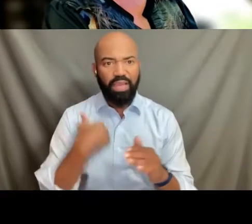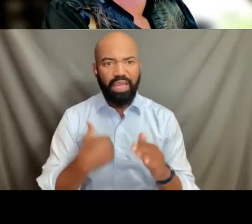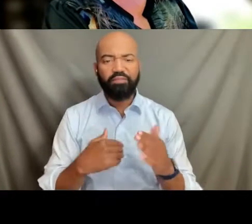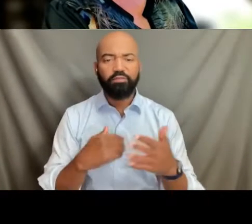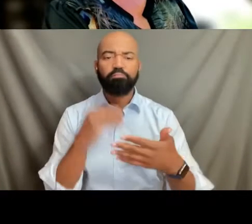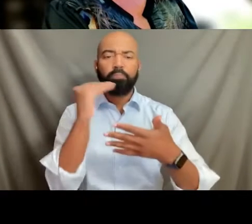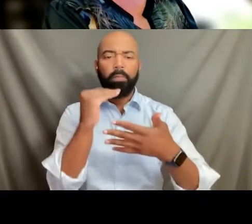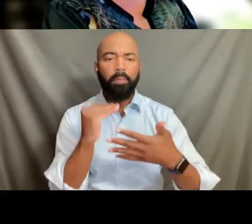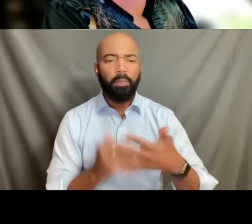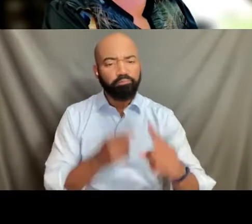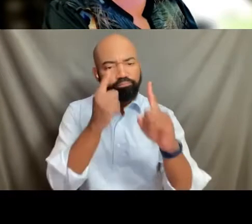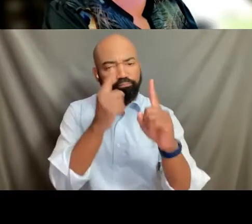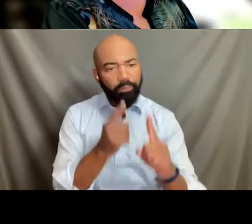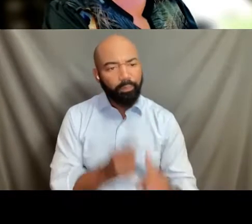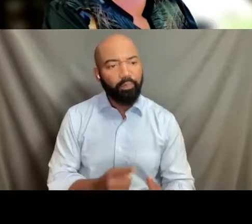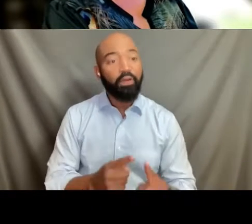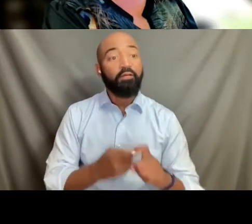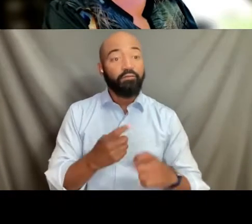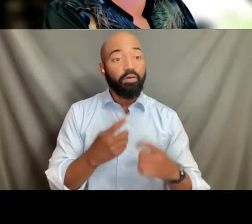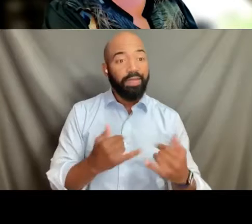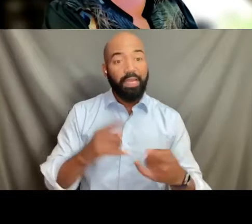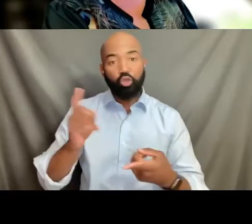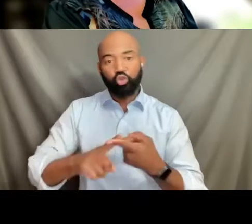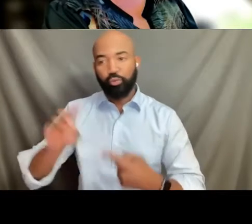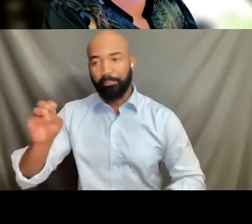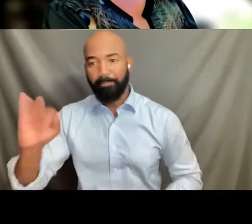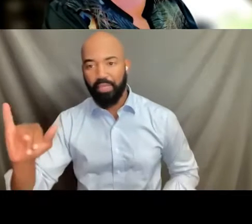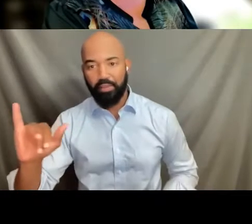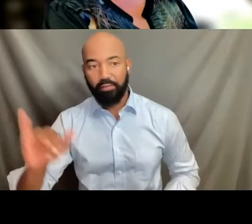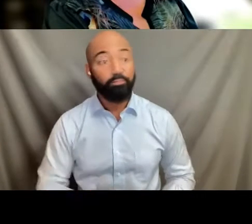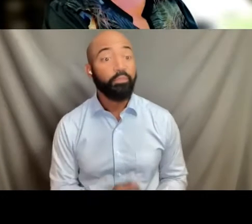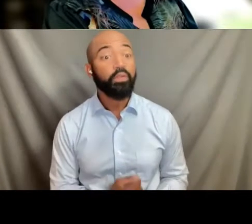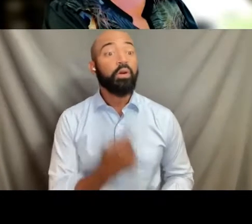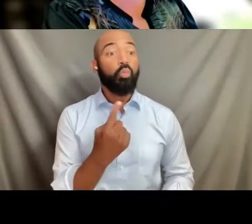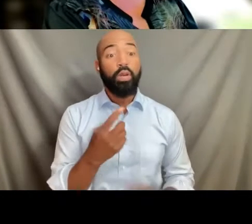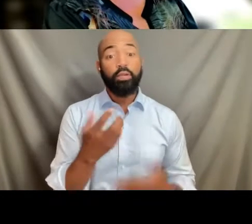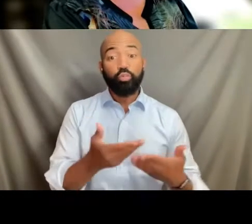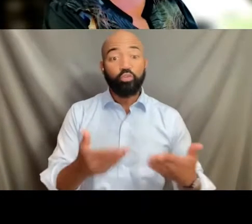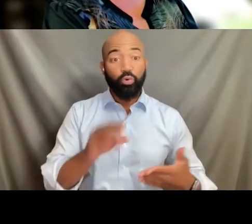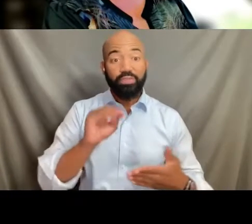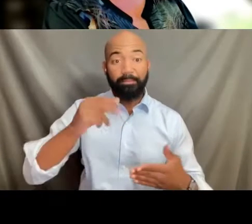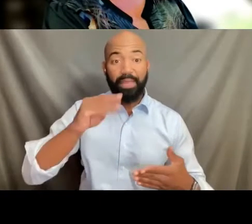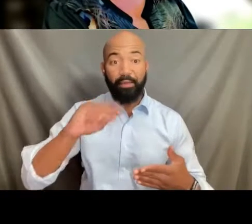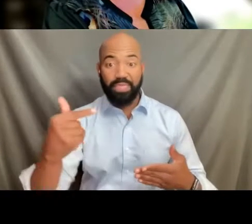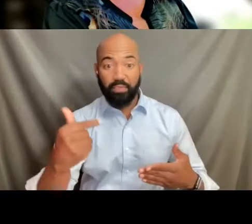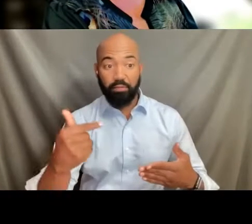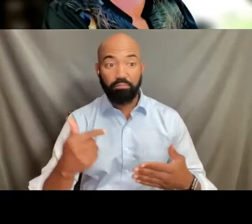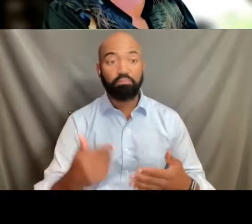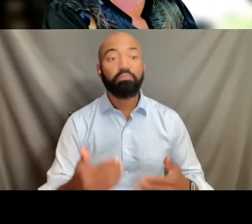The early ones are on resource mapping, talking about mental health resources,